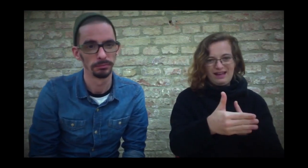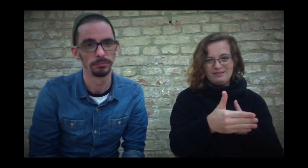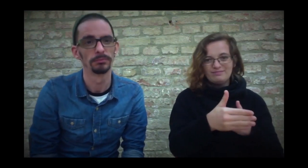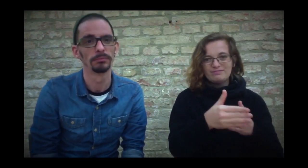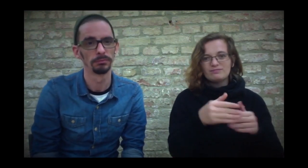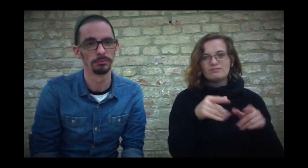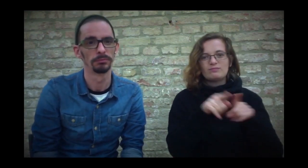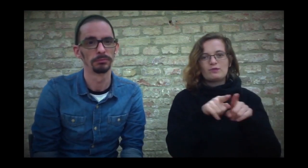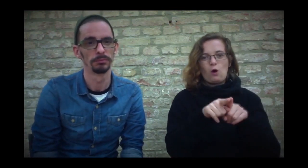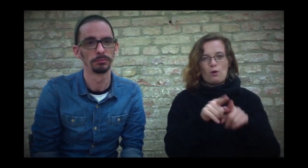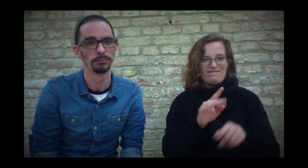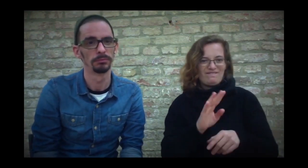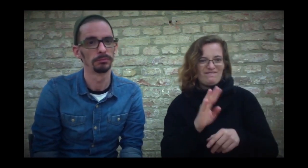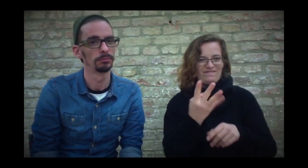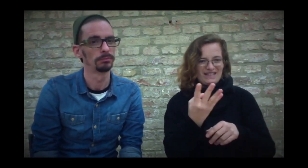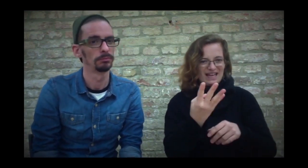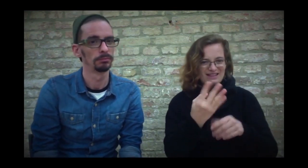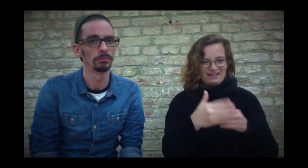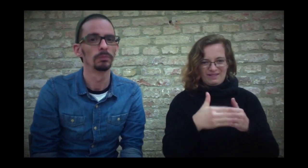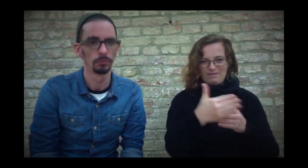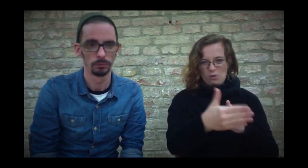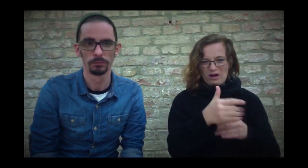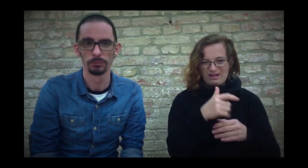The first episodes of Season 1 and Season 4,